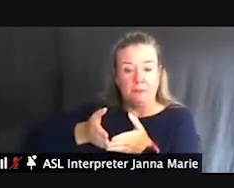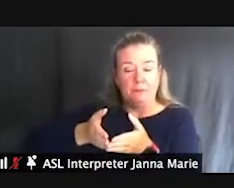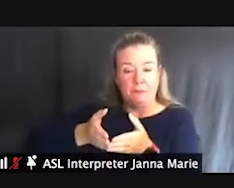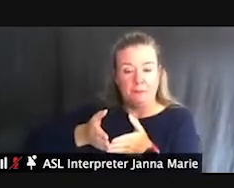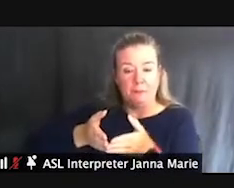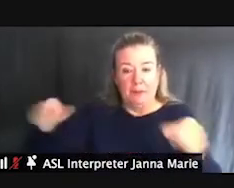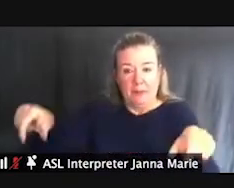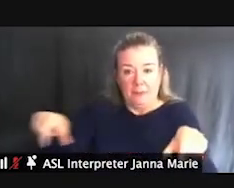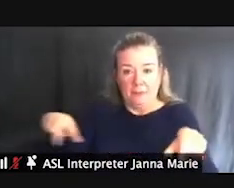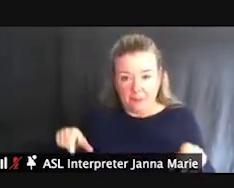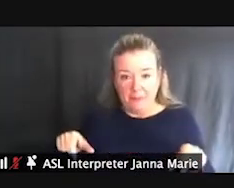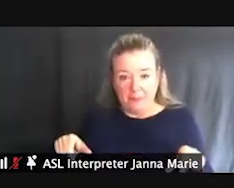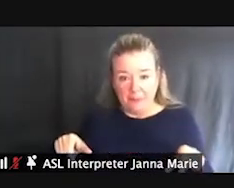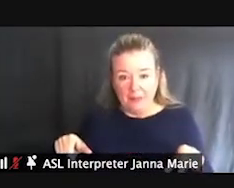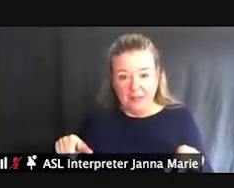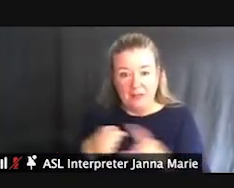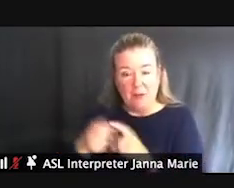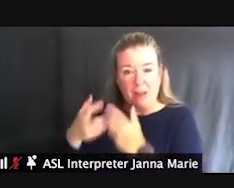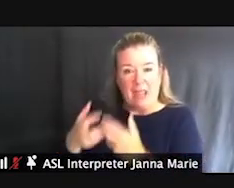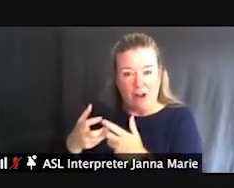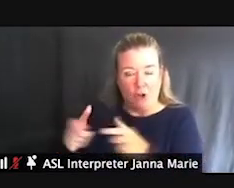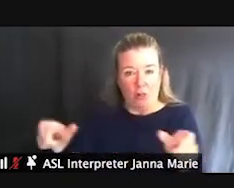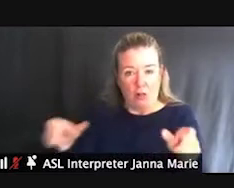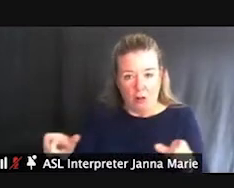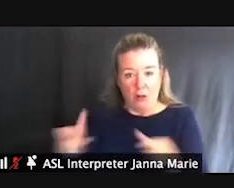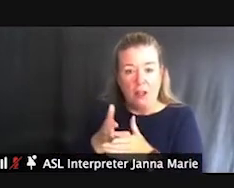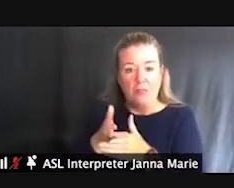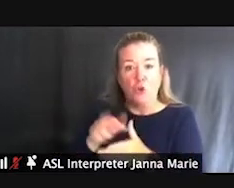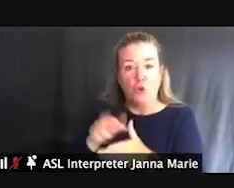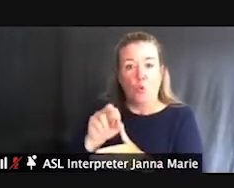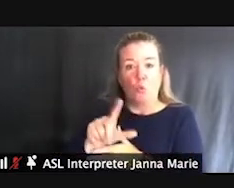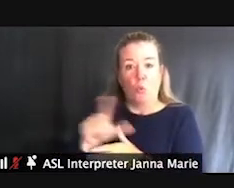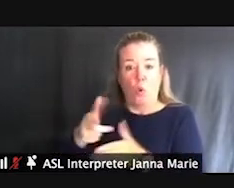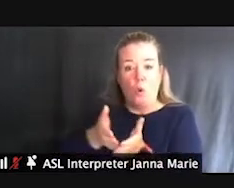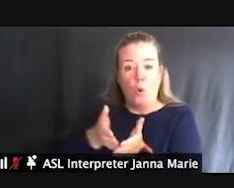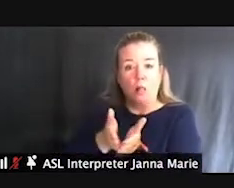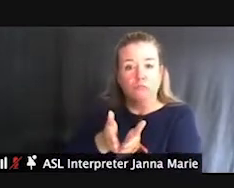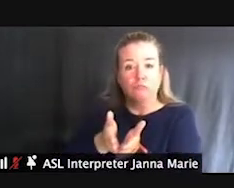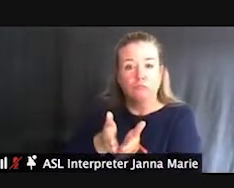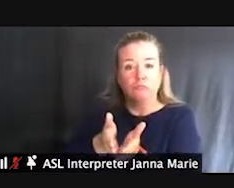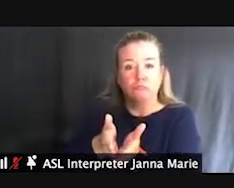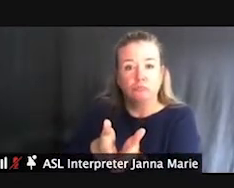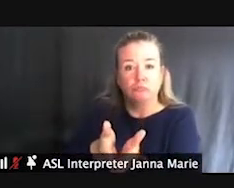channel that allows you to basically roll down this grade into the water.